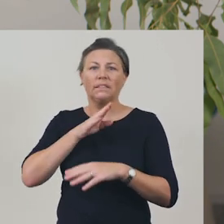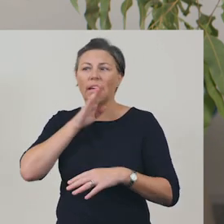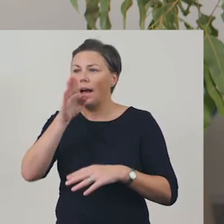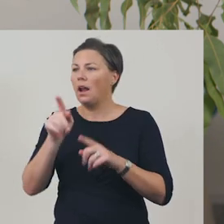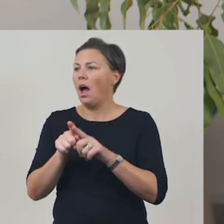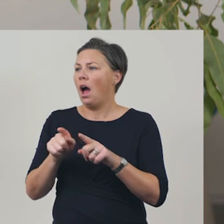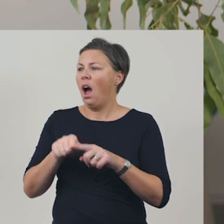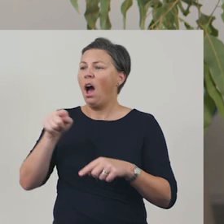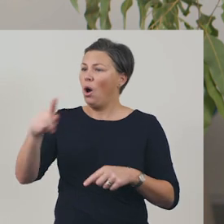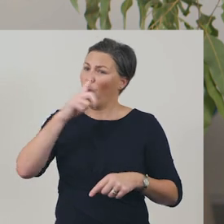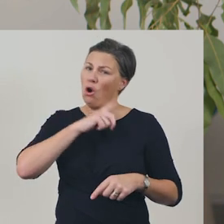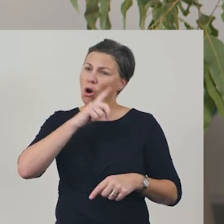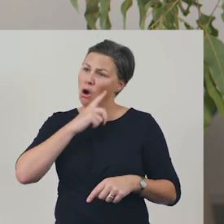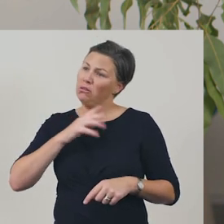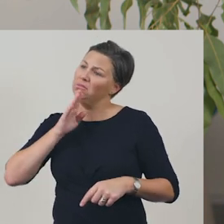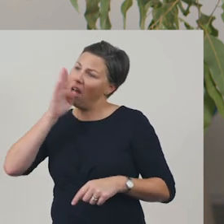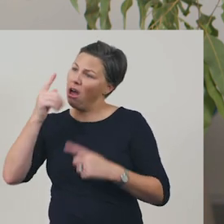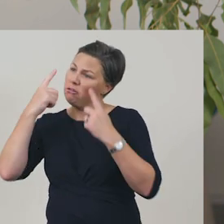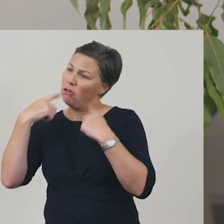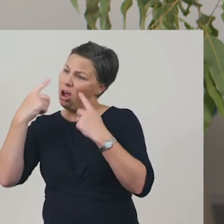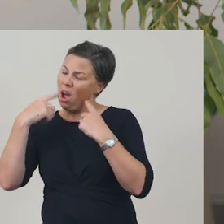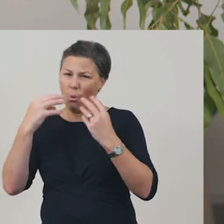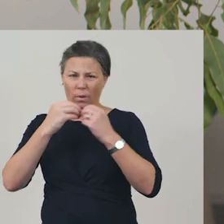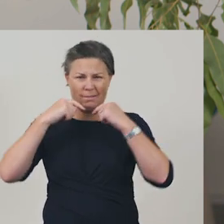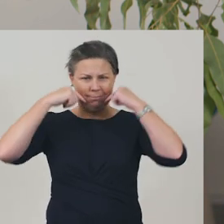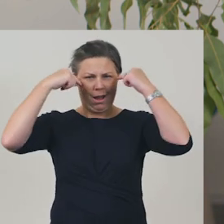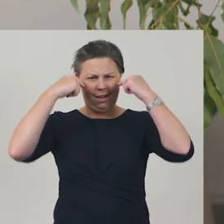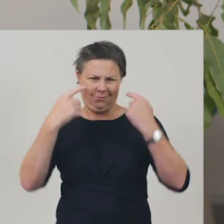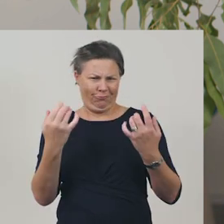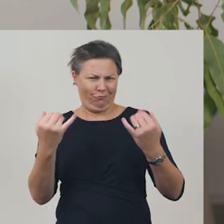‘Cinderella felt sad and cried’. That wouldn’t make sense.